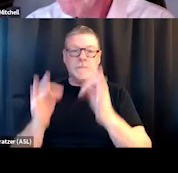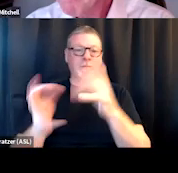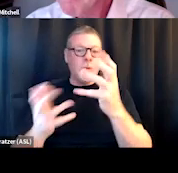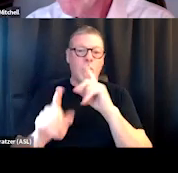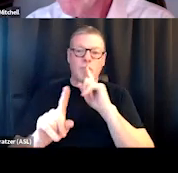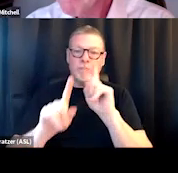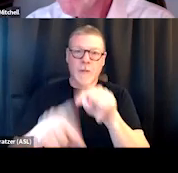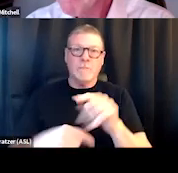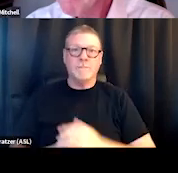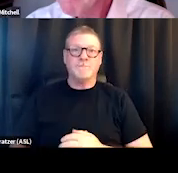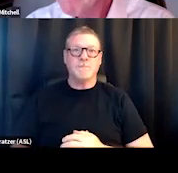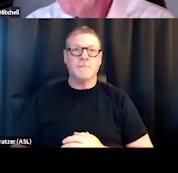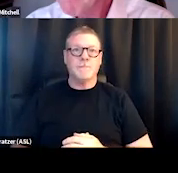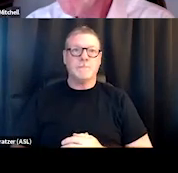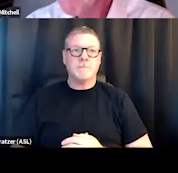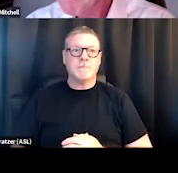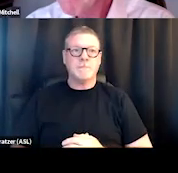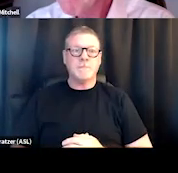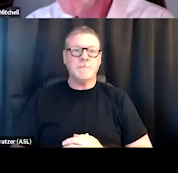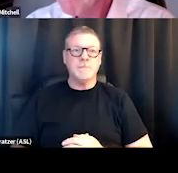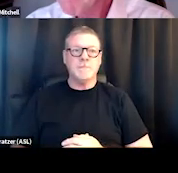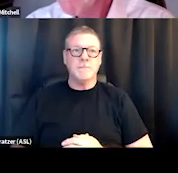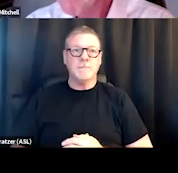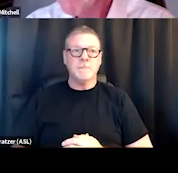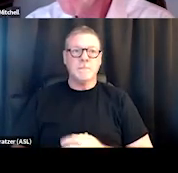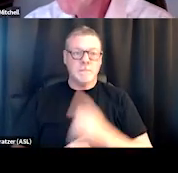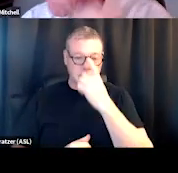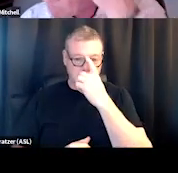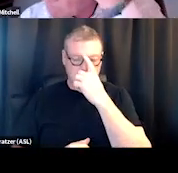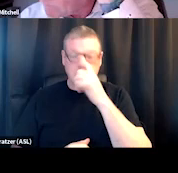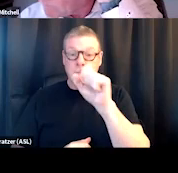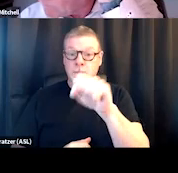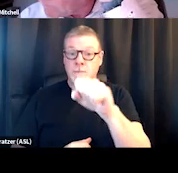to Faith's question. Yeah, thanks for that question.